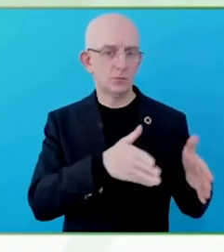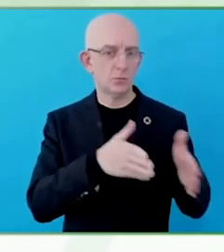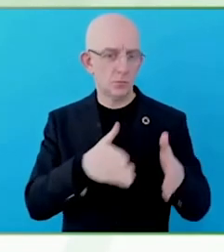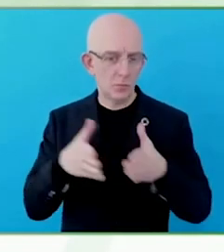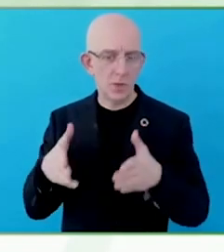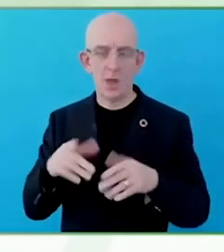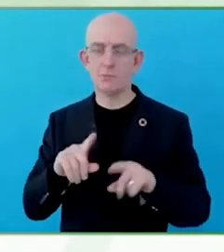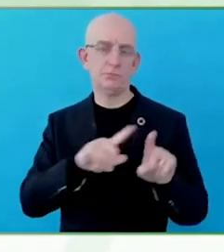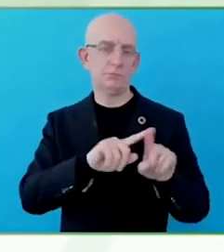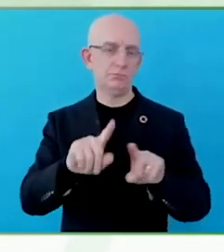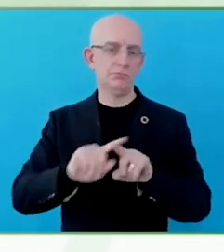specifically.